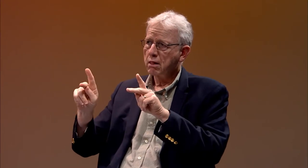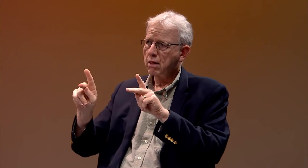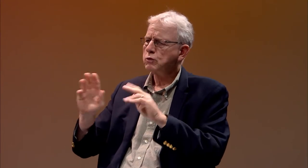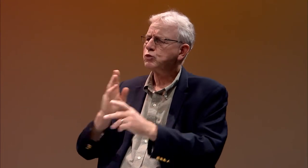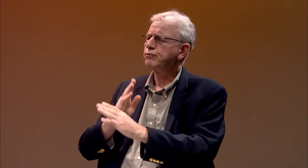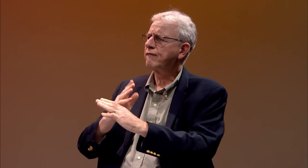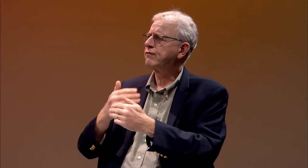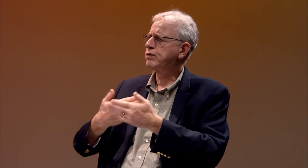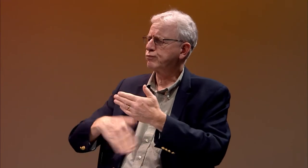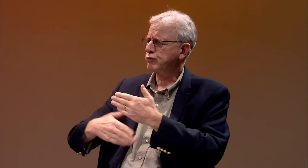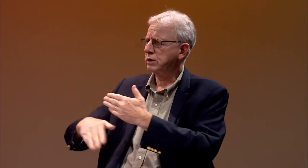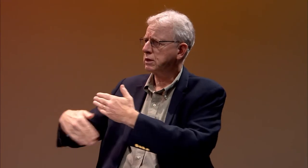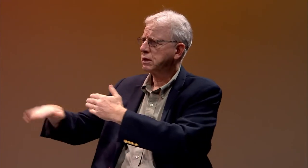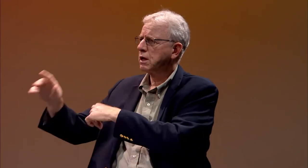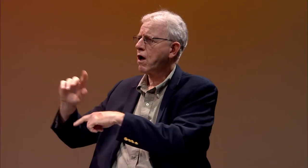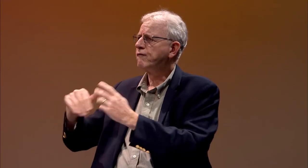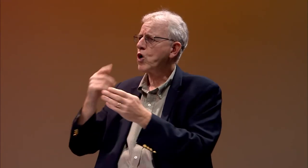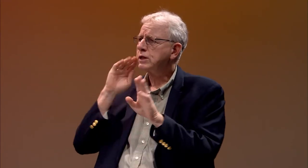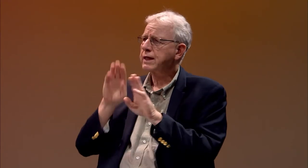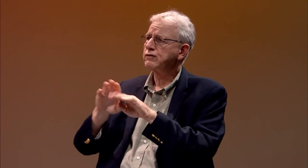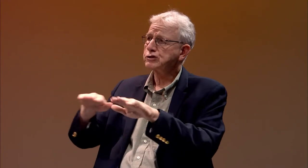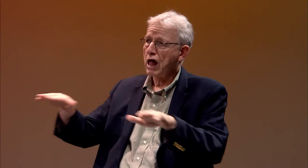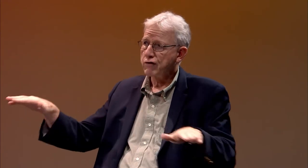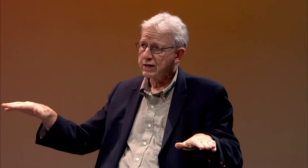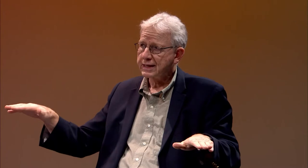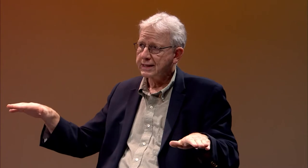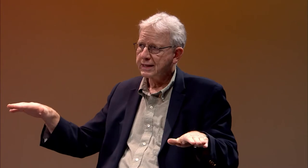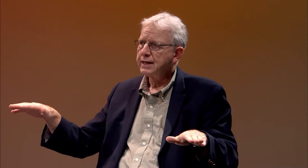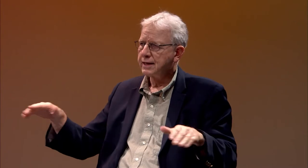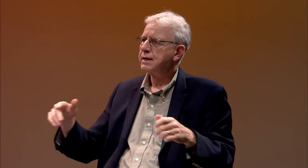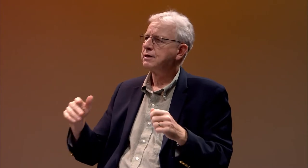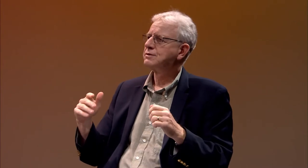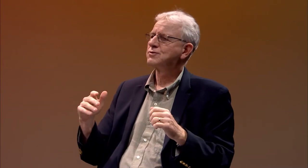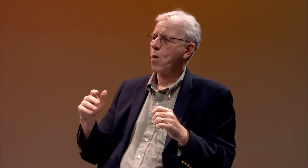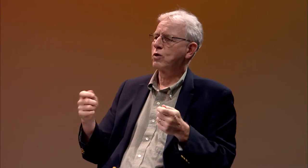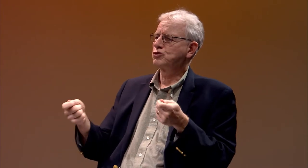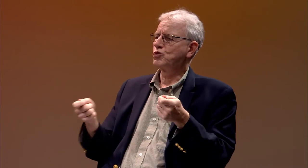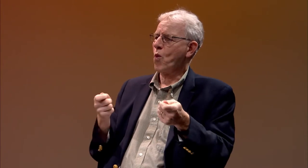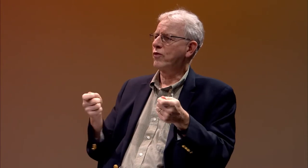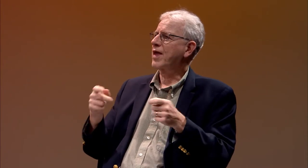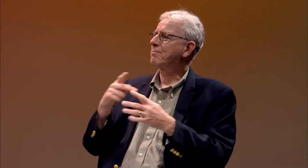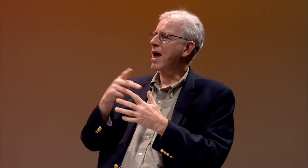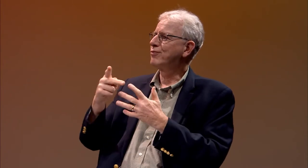by preventing deaf people from marrying each other and breeding deaf children